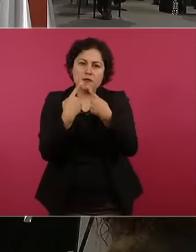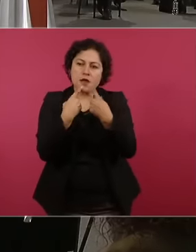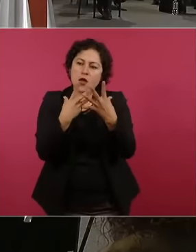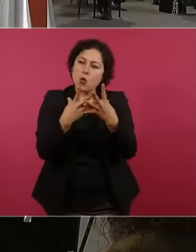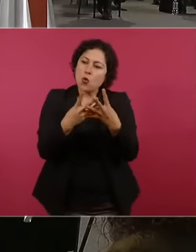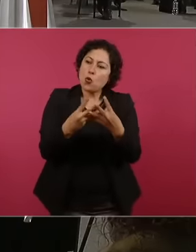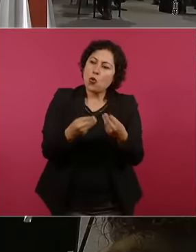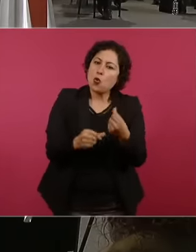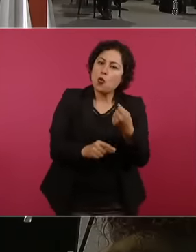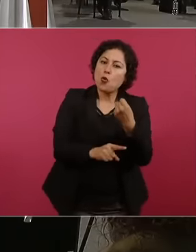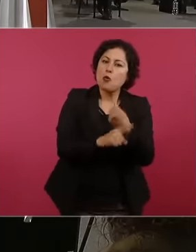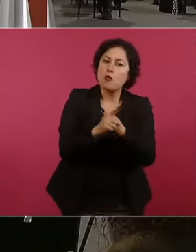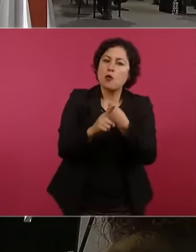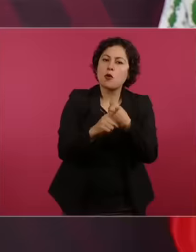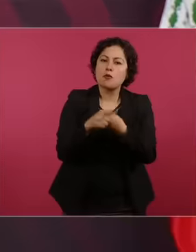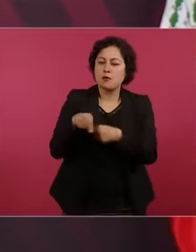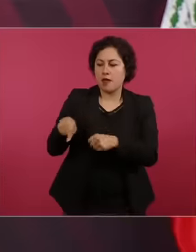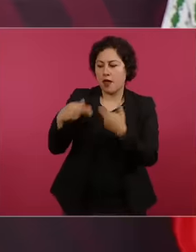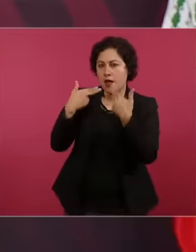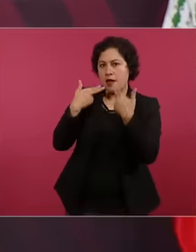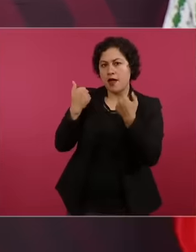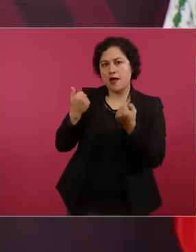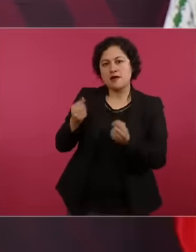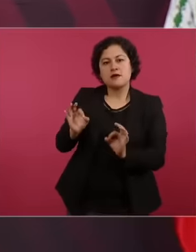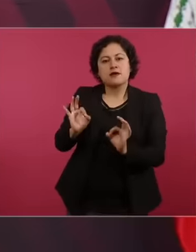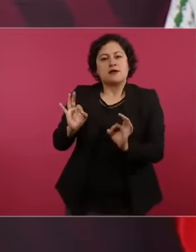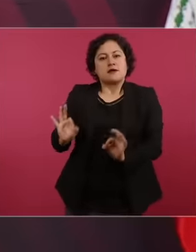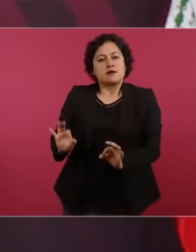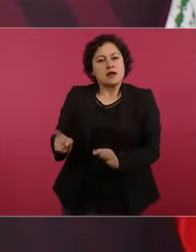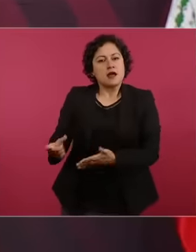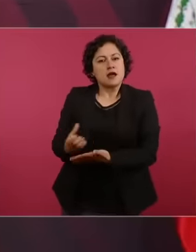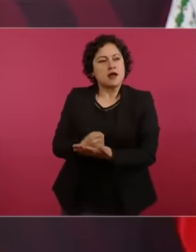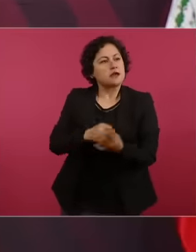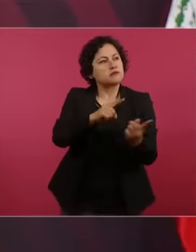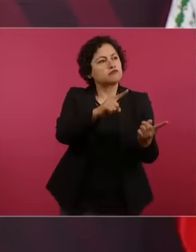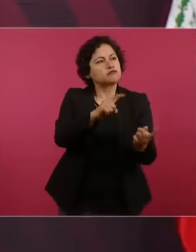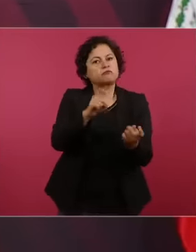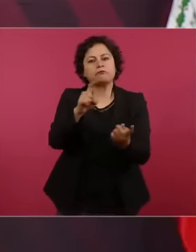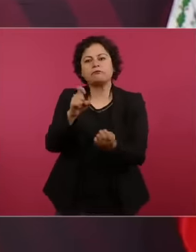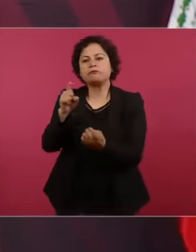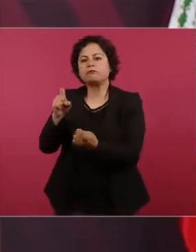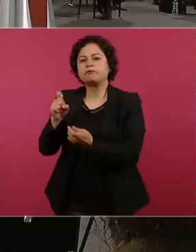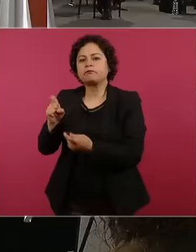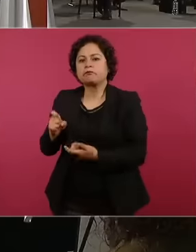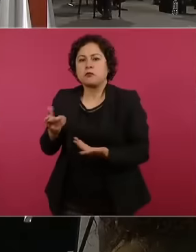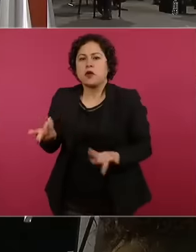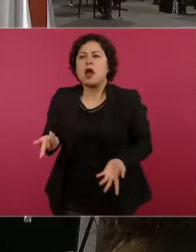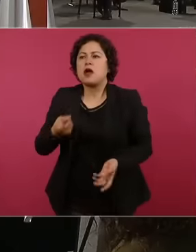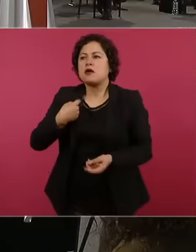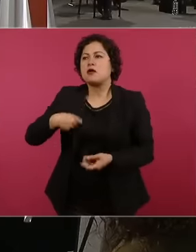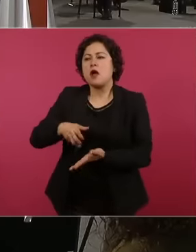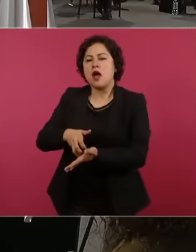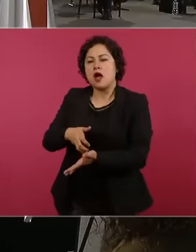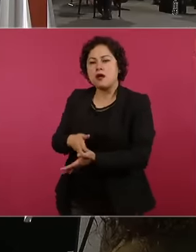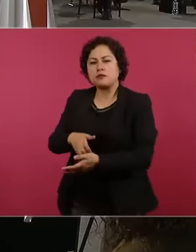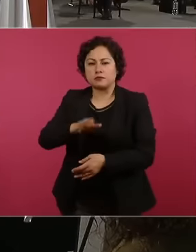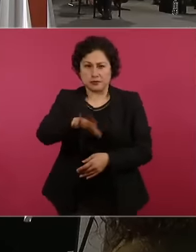Resources have been returned or we have saved. You said that he didn't want to even though he looked for it. to you